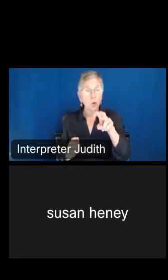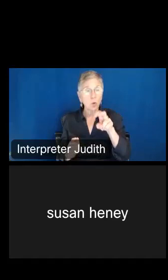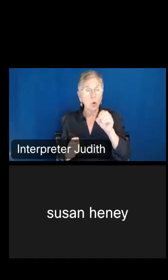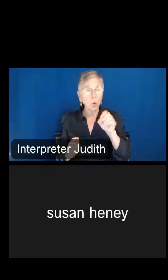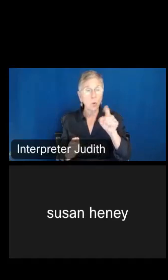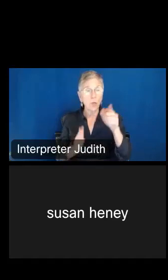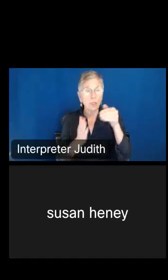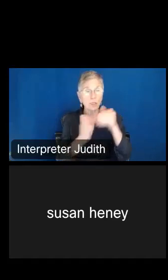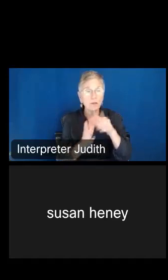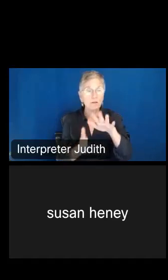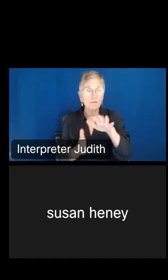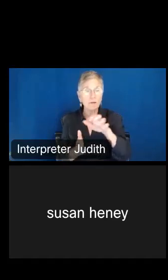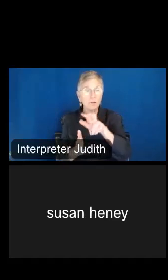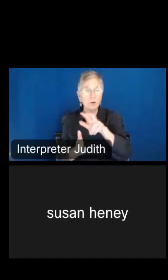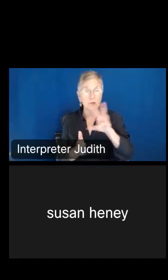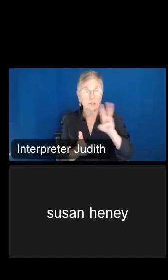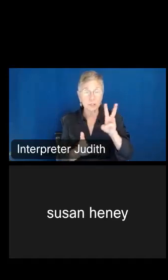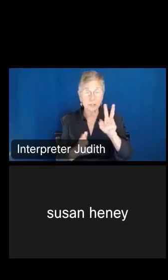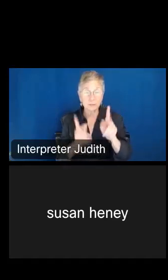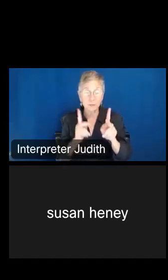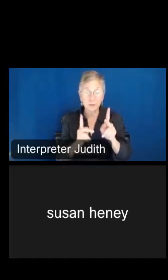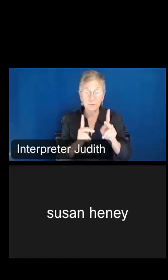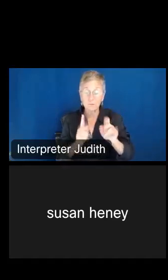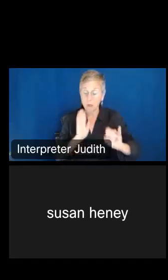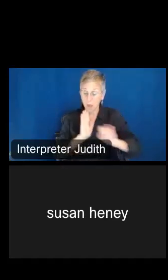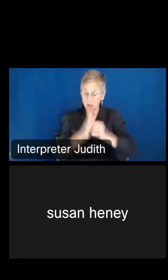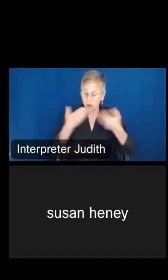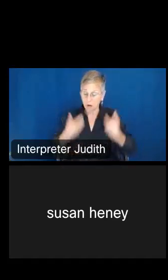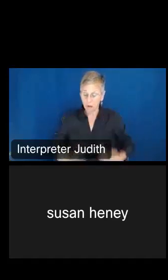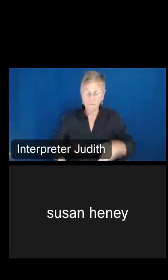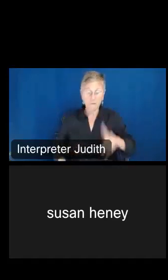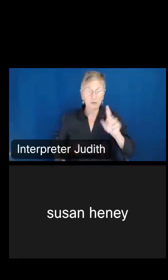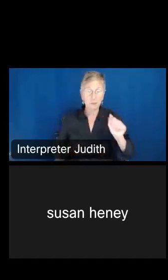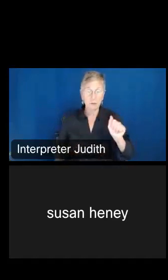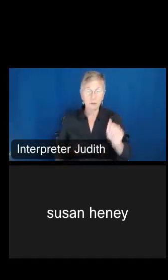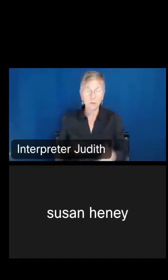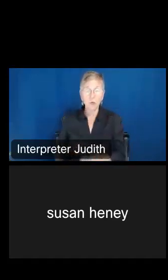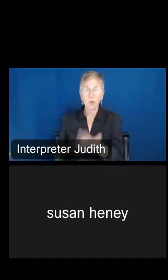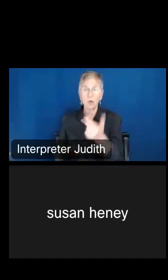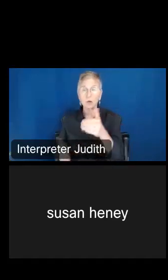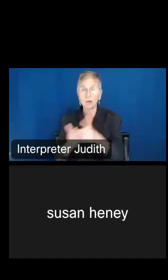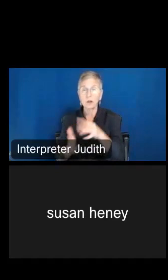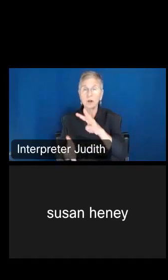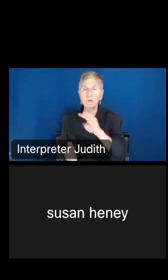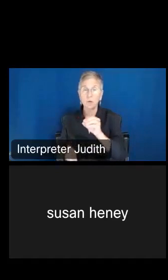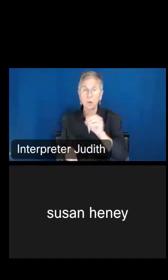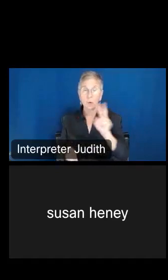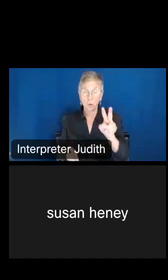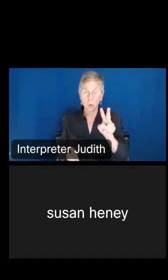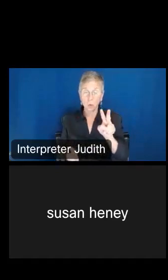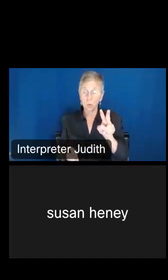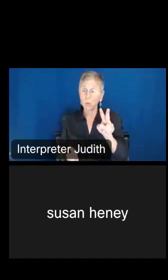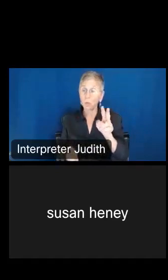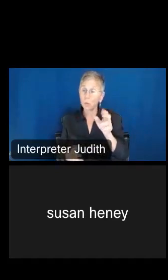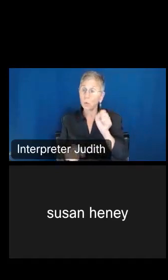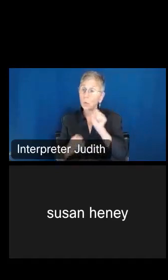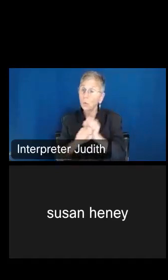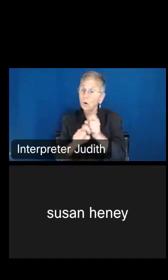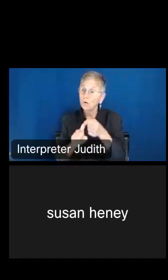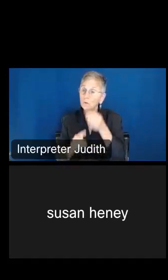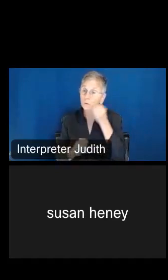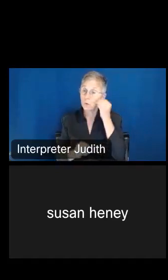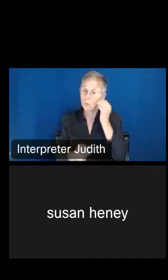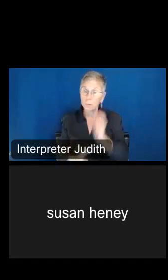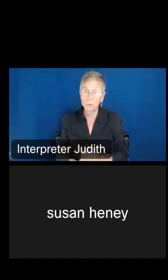people who identify with a disability, and 13,402 of them work from home versus those